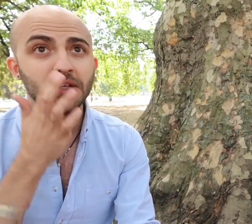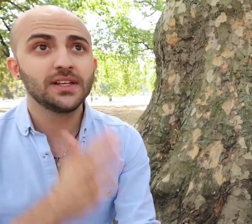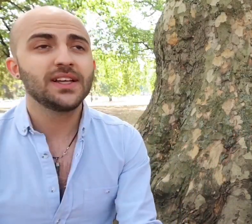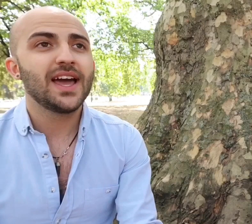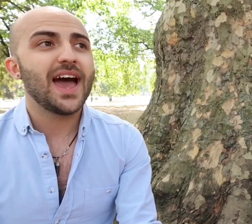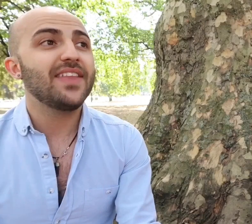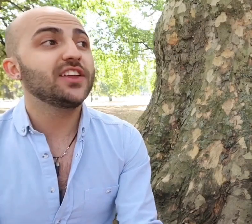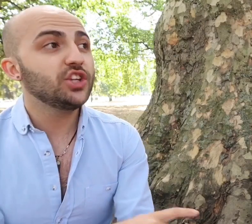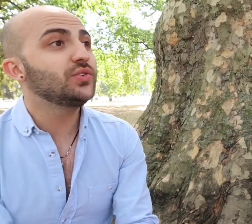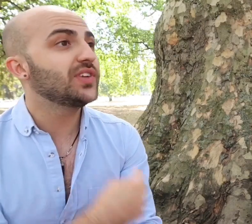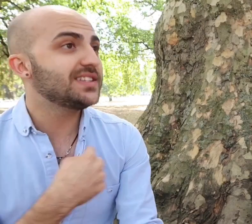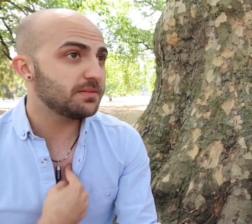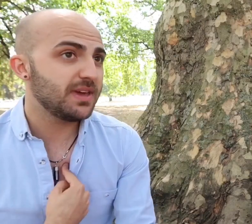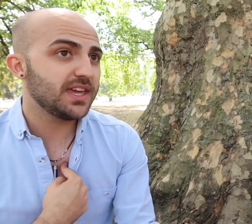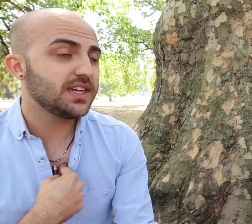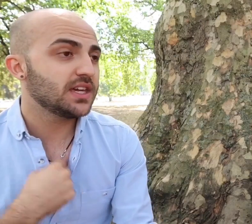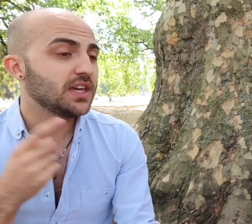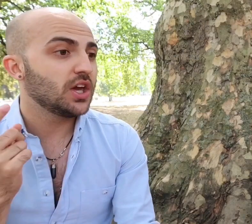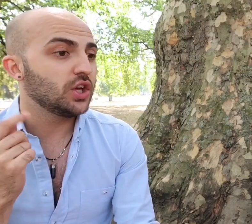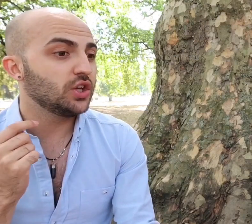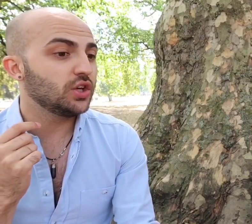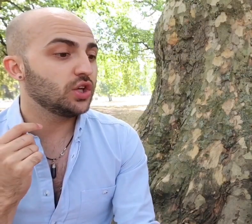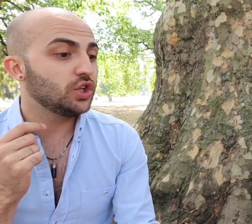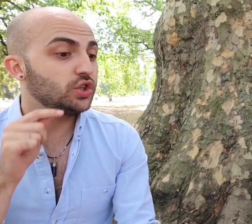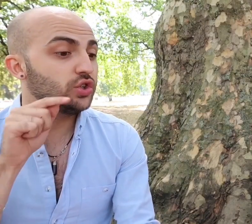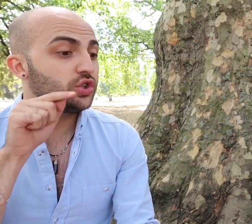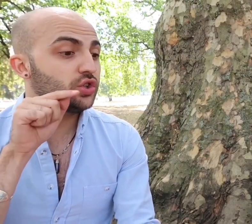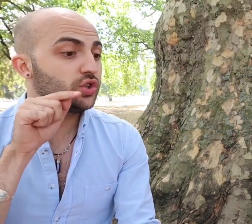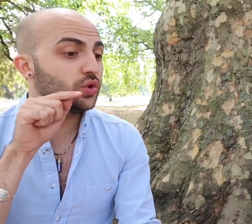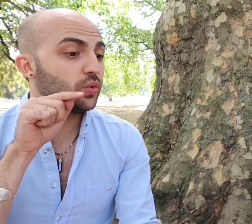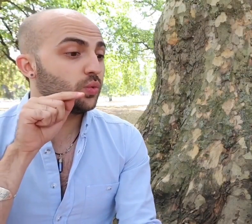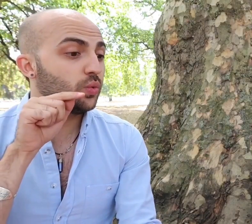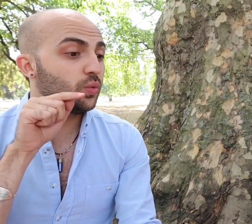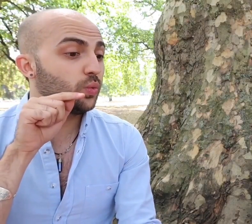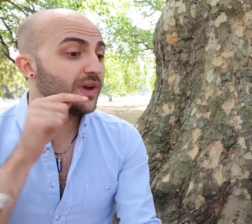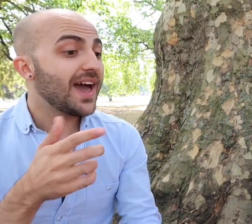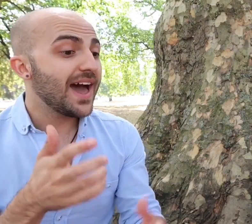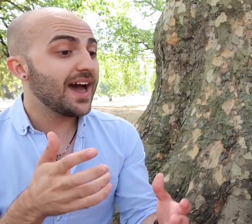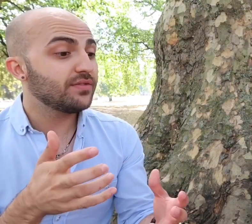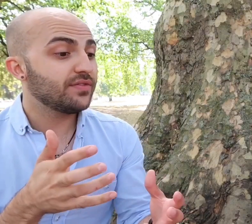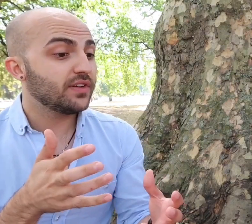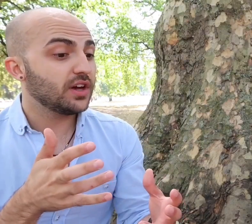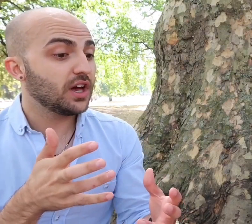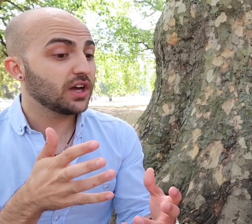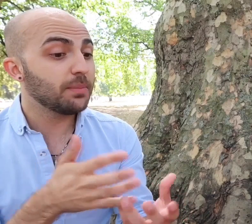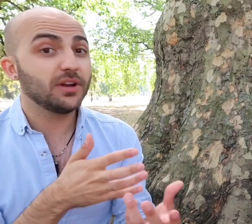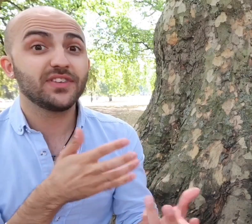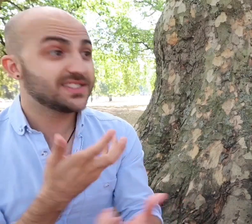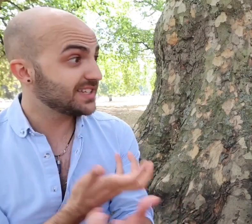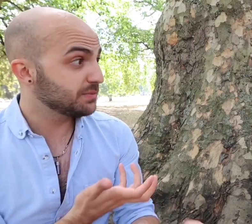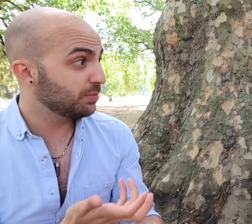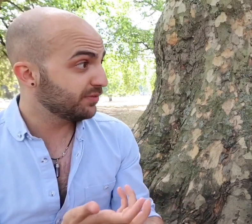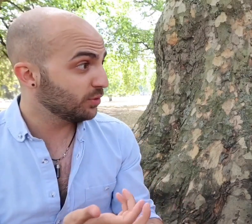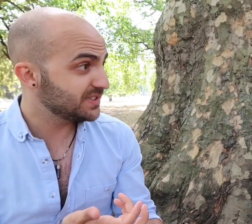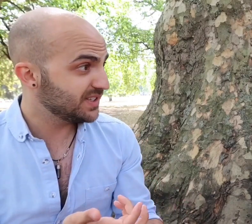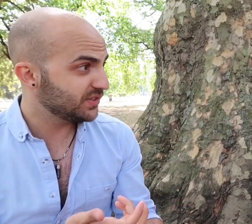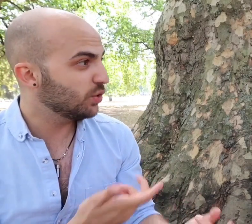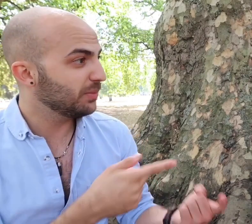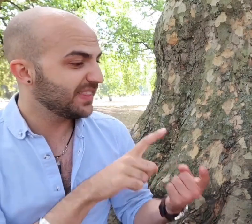and then you said to me we have a couple of accessible performances so normally